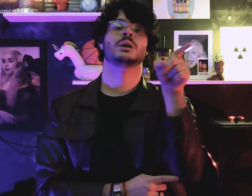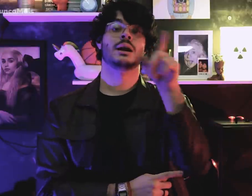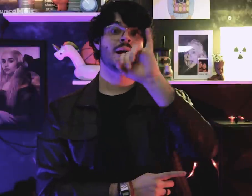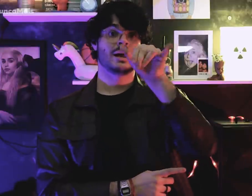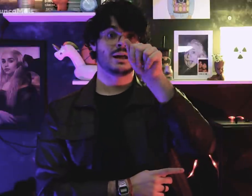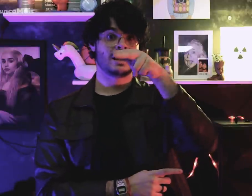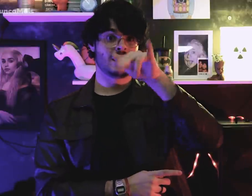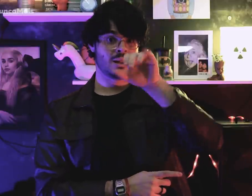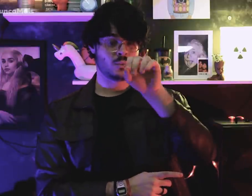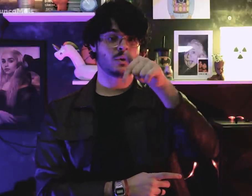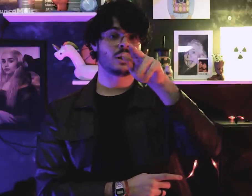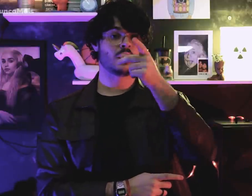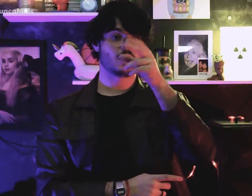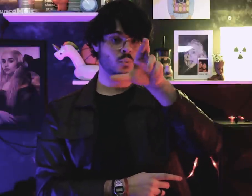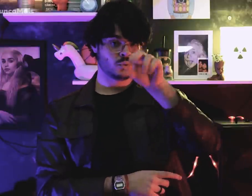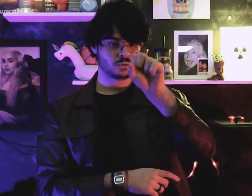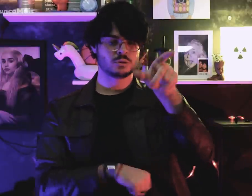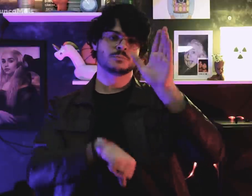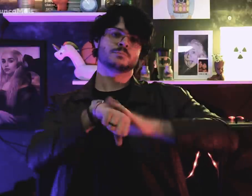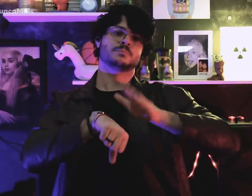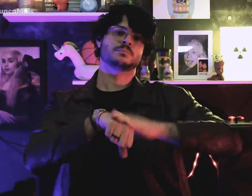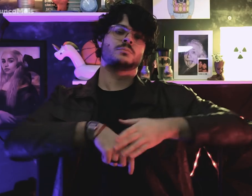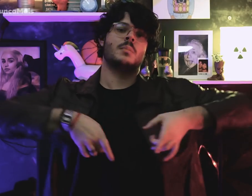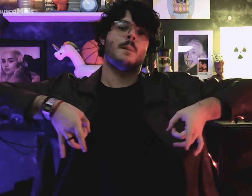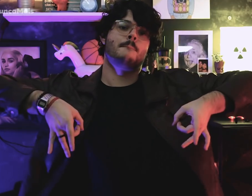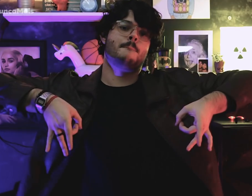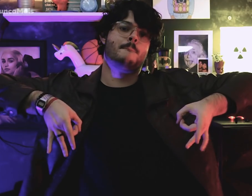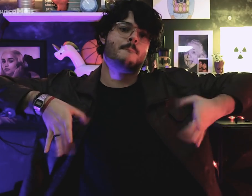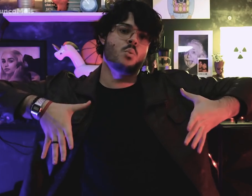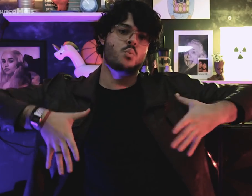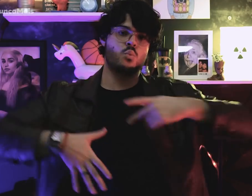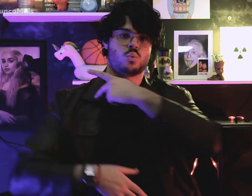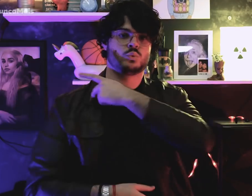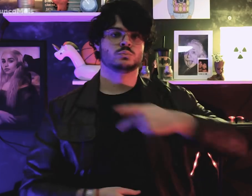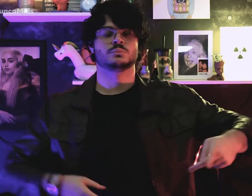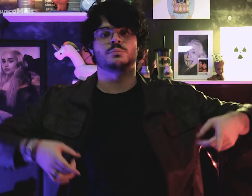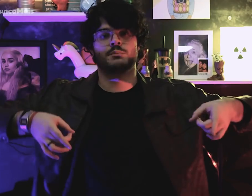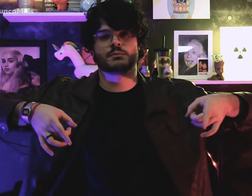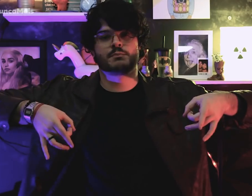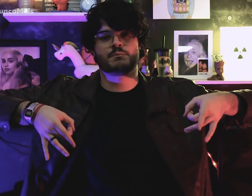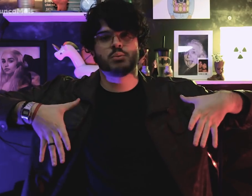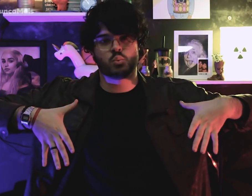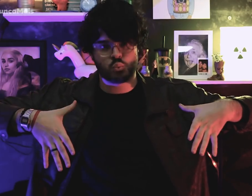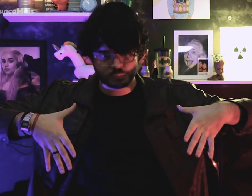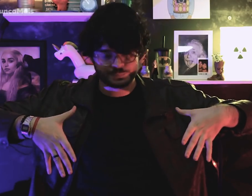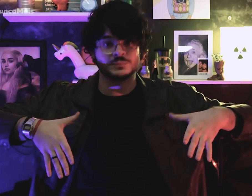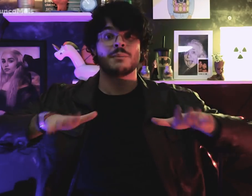Jânio Quadros resigned the post of president,